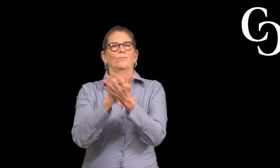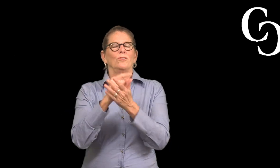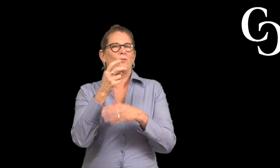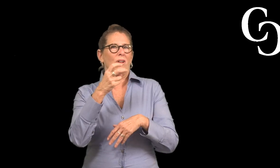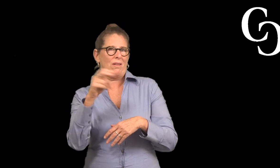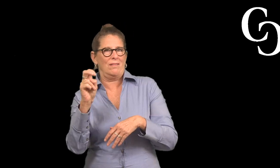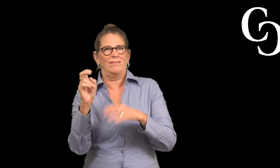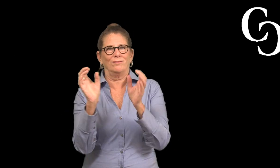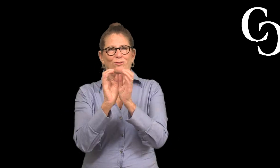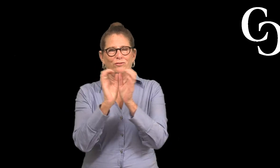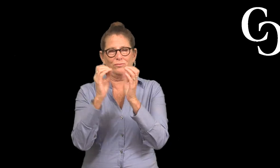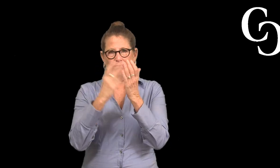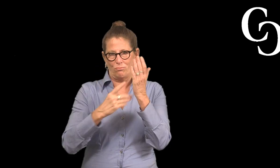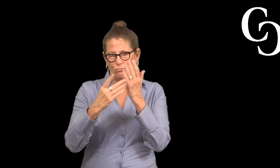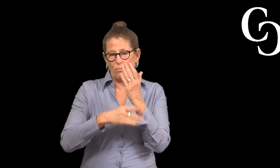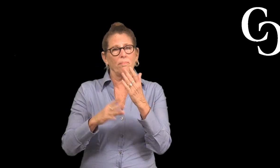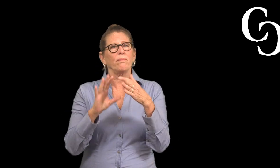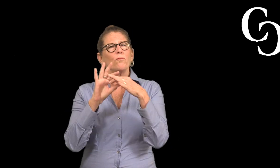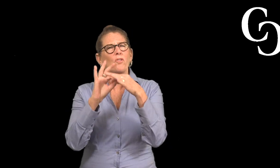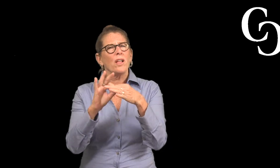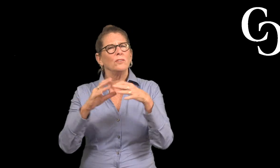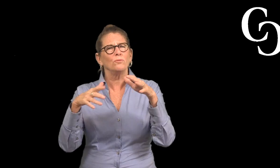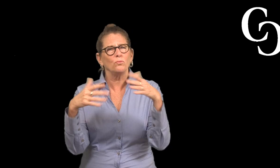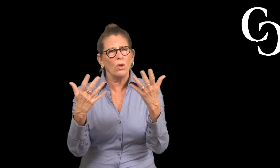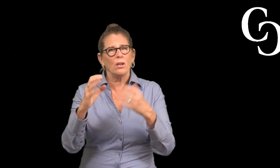for their Graduation to Certification Program.